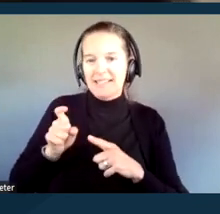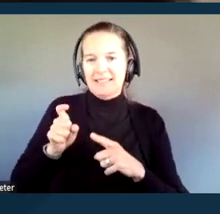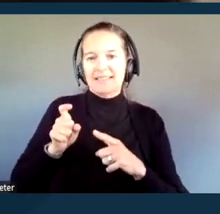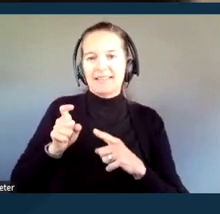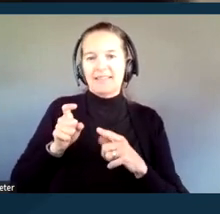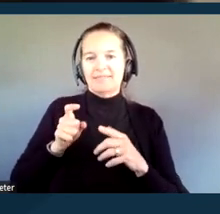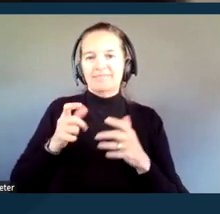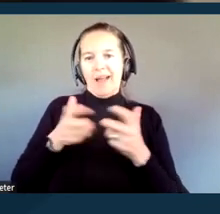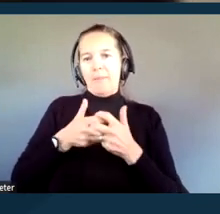Next slide.